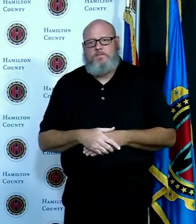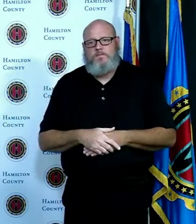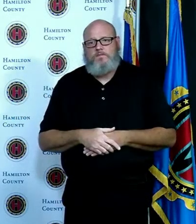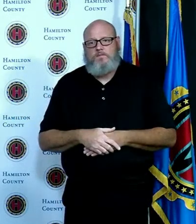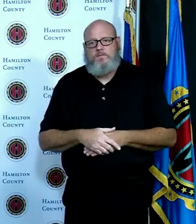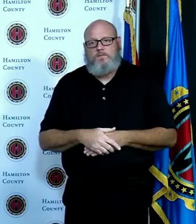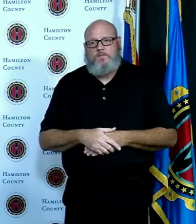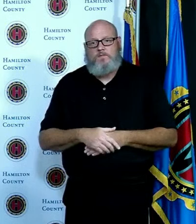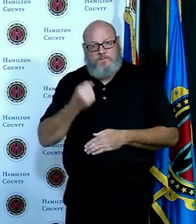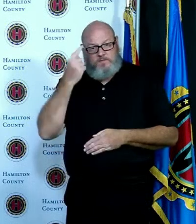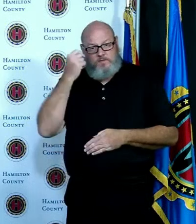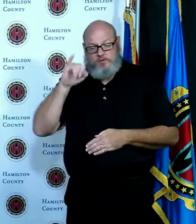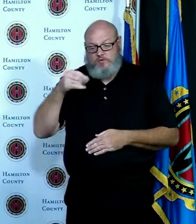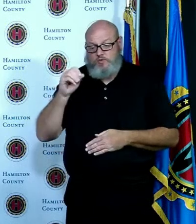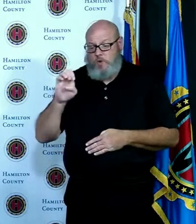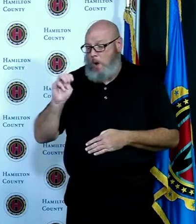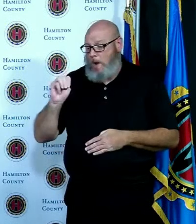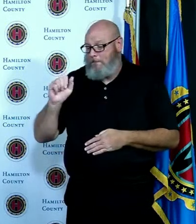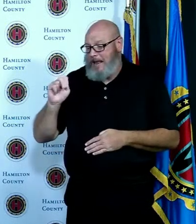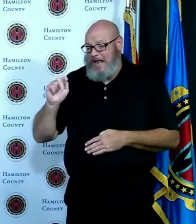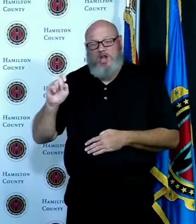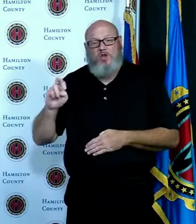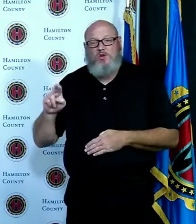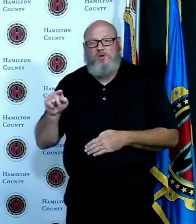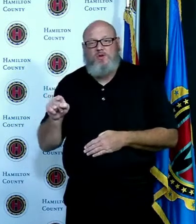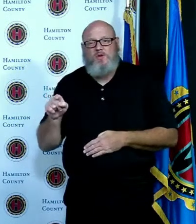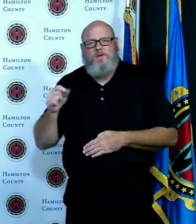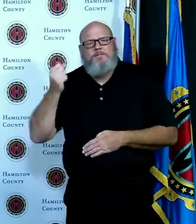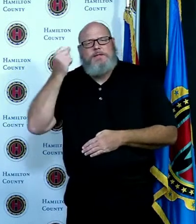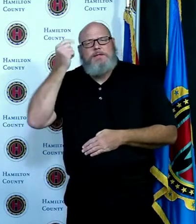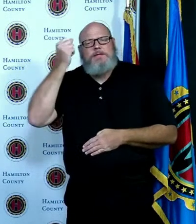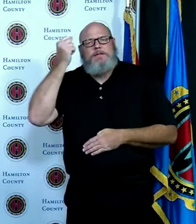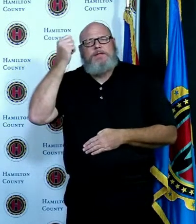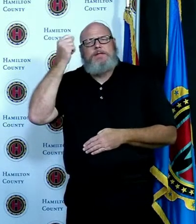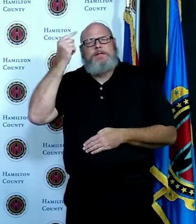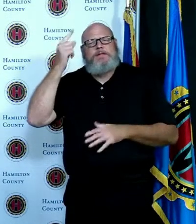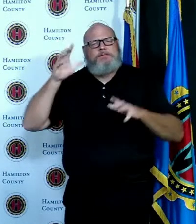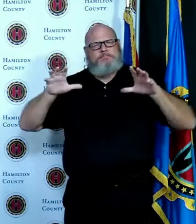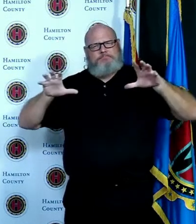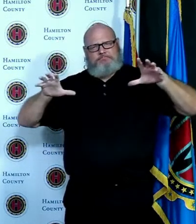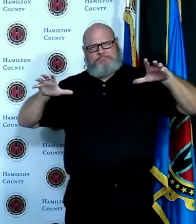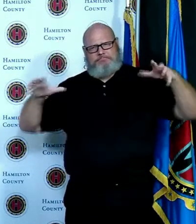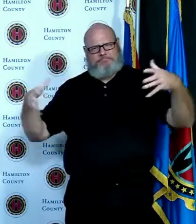nature of what he was trying to accomplish and I'm grateful for that effort because we are